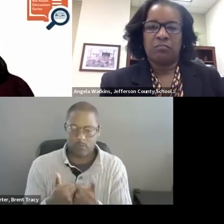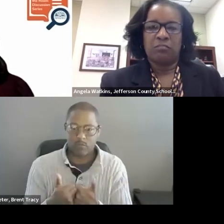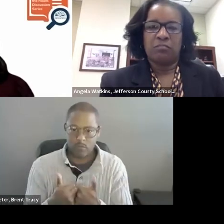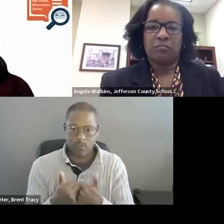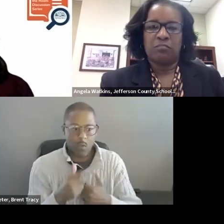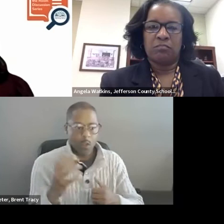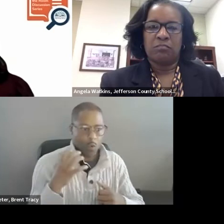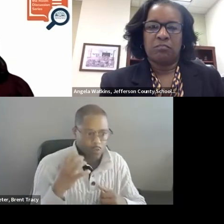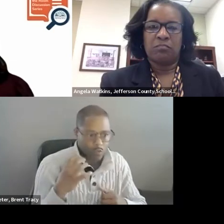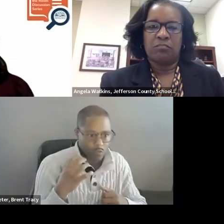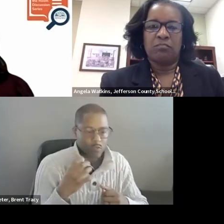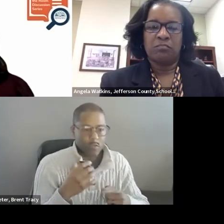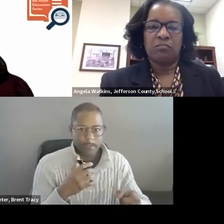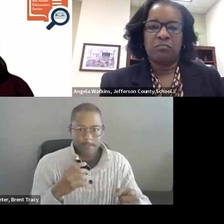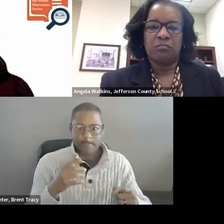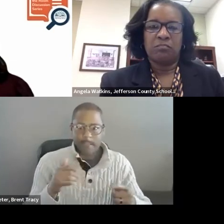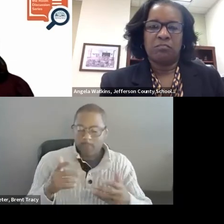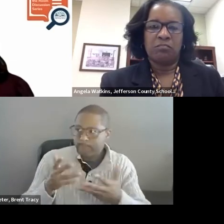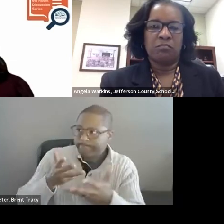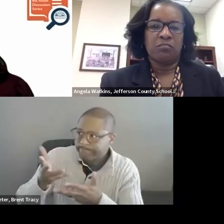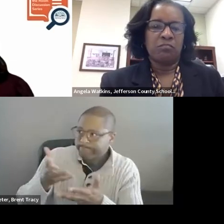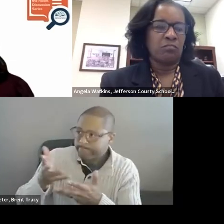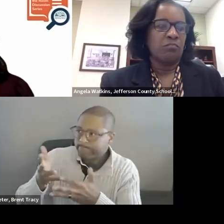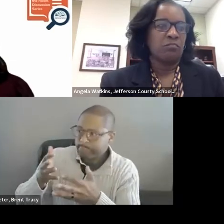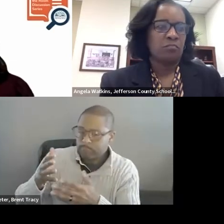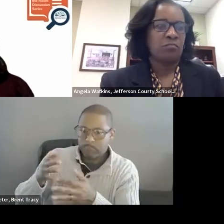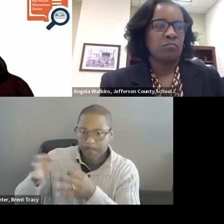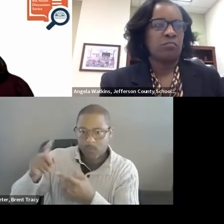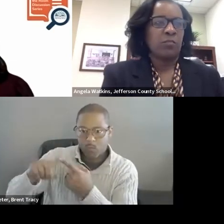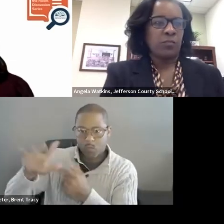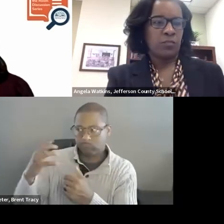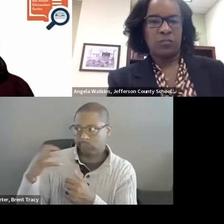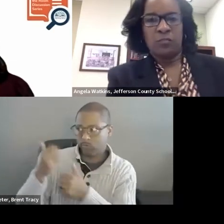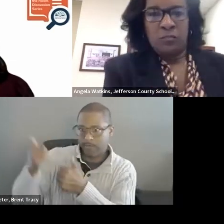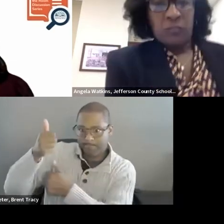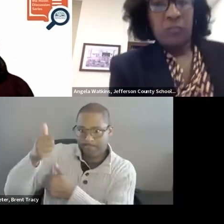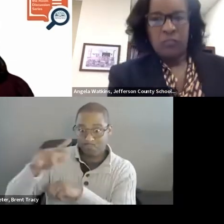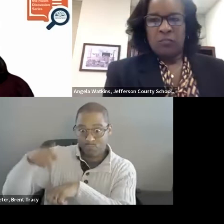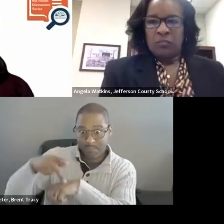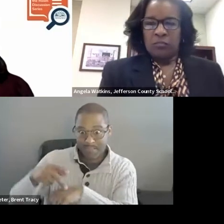That is the other big coaching study that I participated in that also had some ongoing data collection